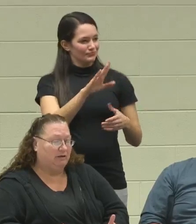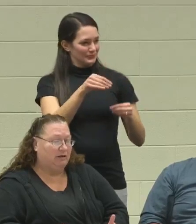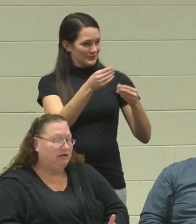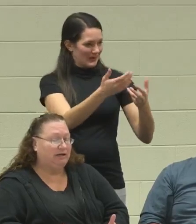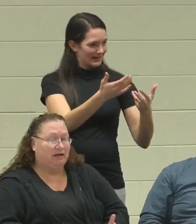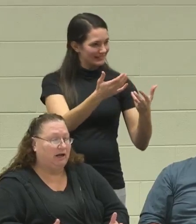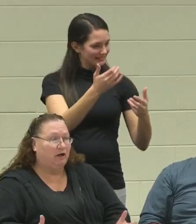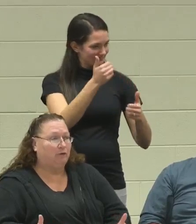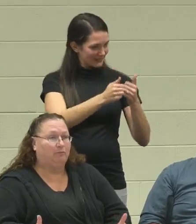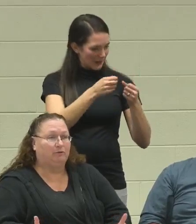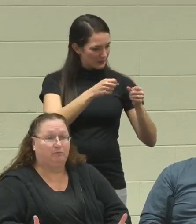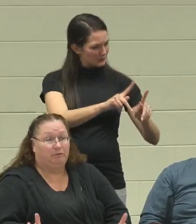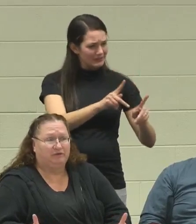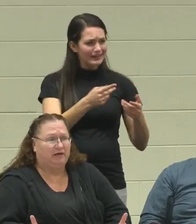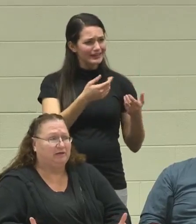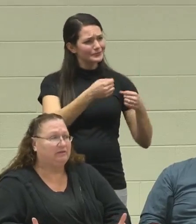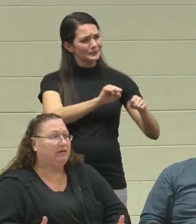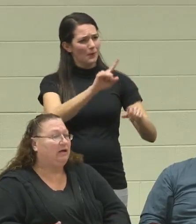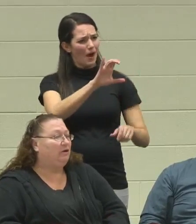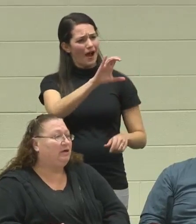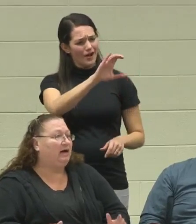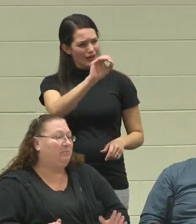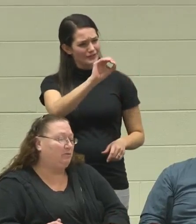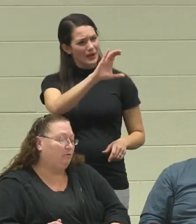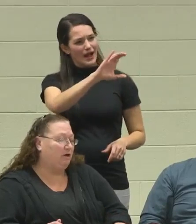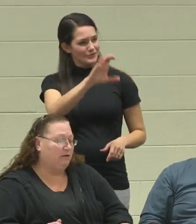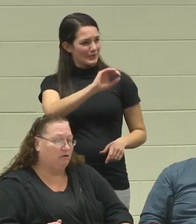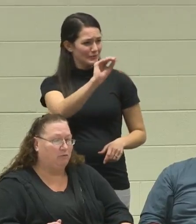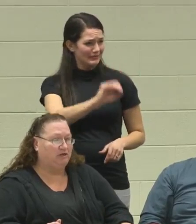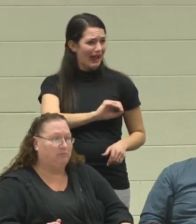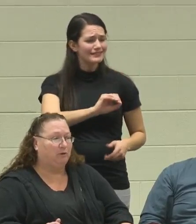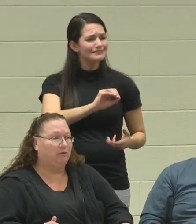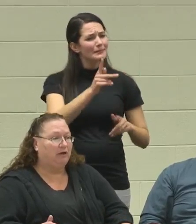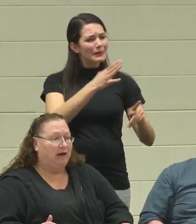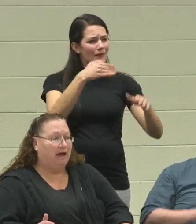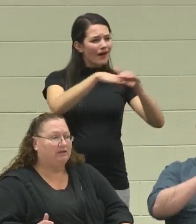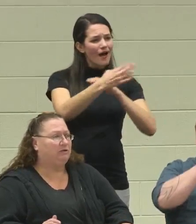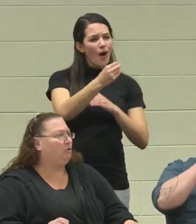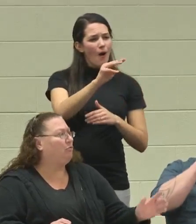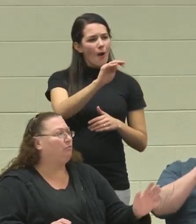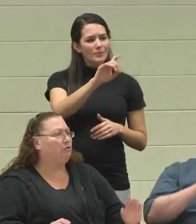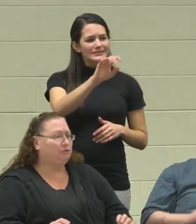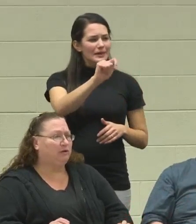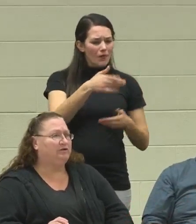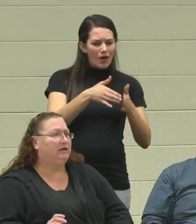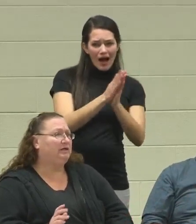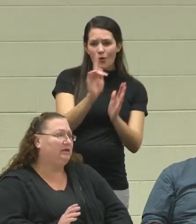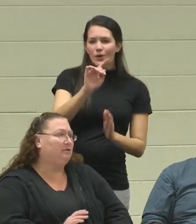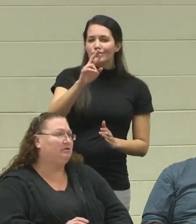he did it at 100%. He had people come in at Home Depot asking, "Where's Regi? I need him